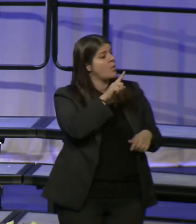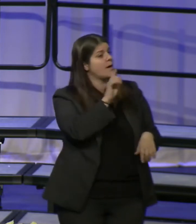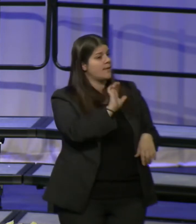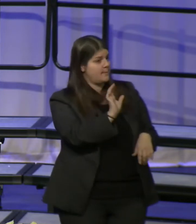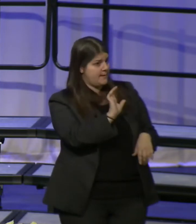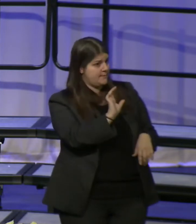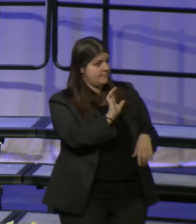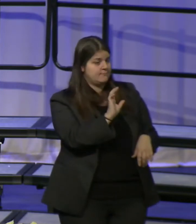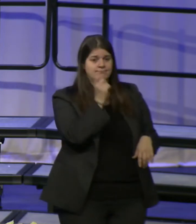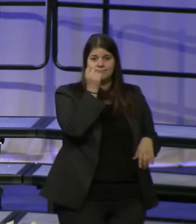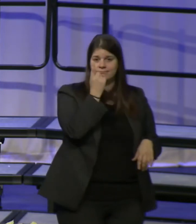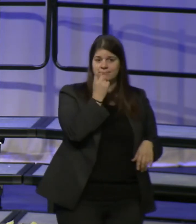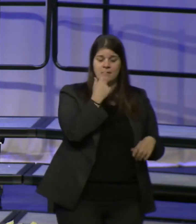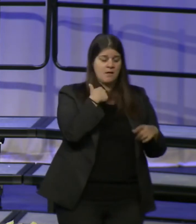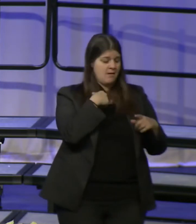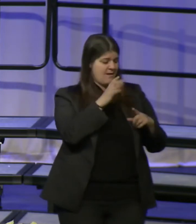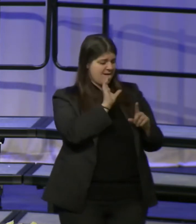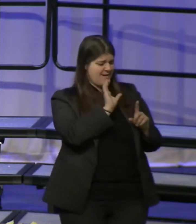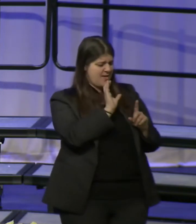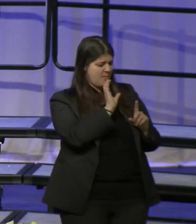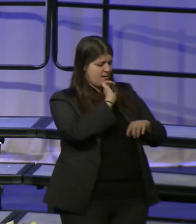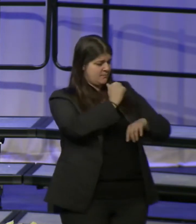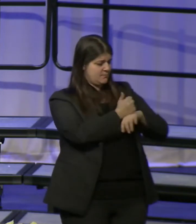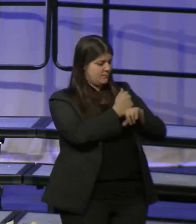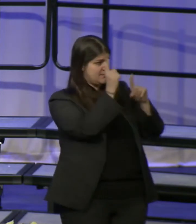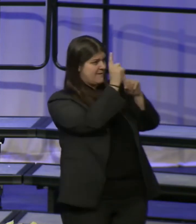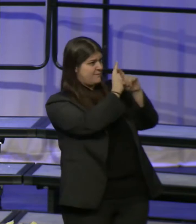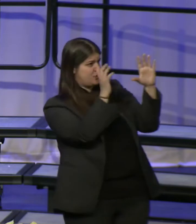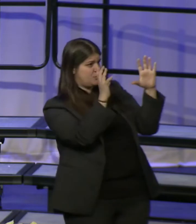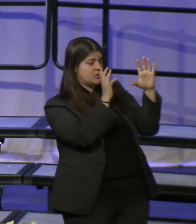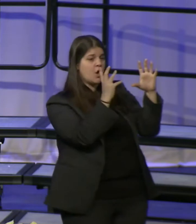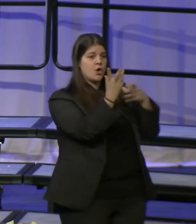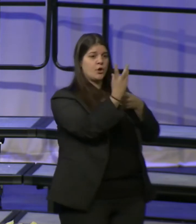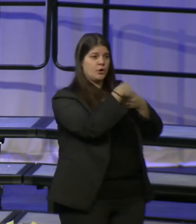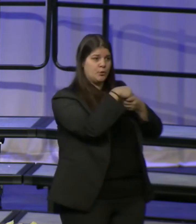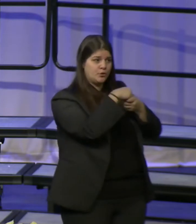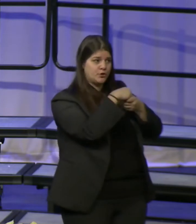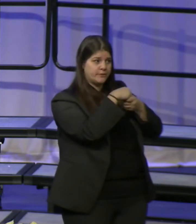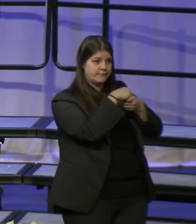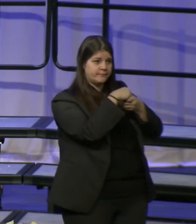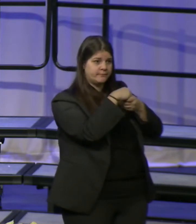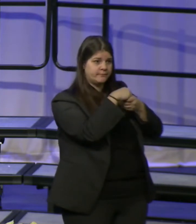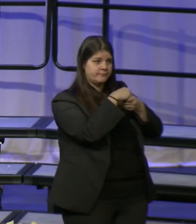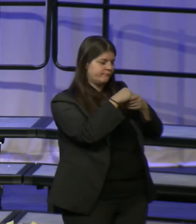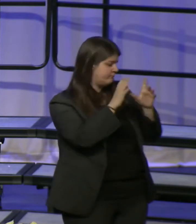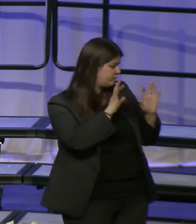born from a vision of inclusion, ripe for renaissance of revitalization.